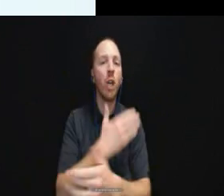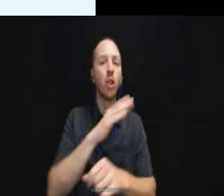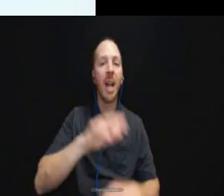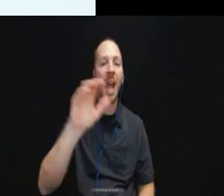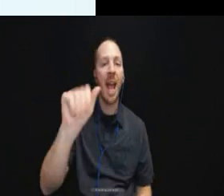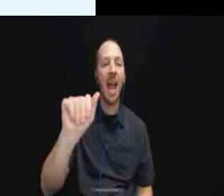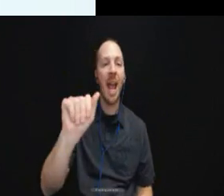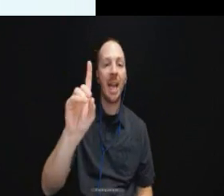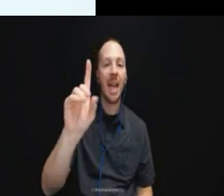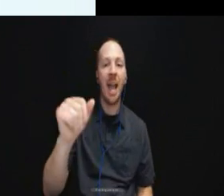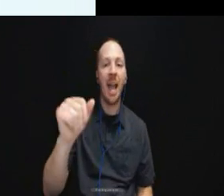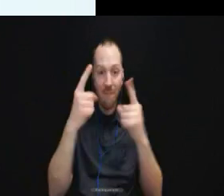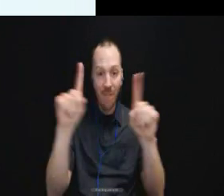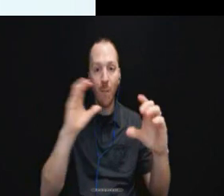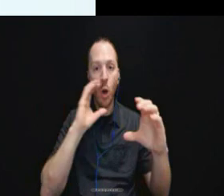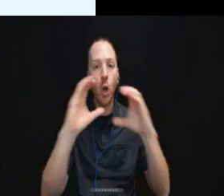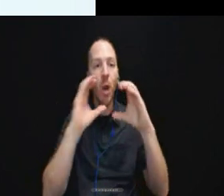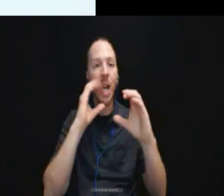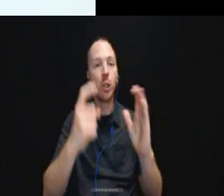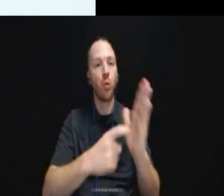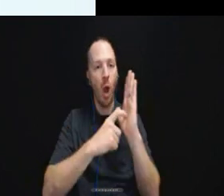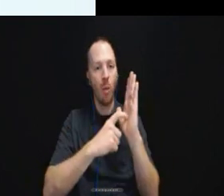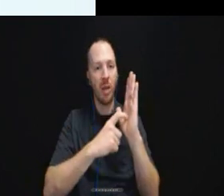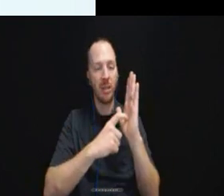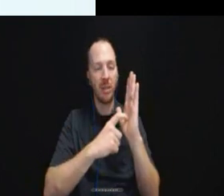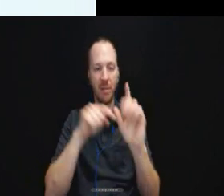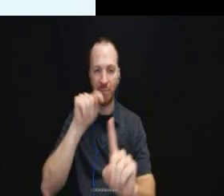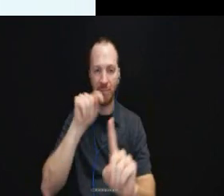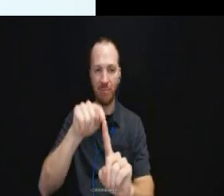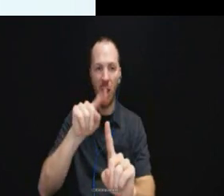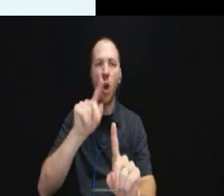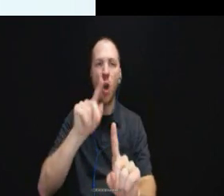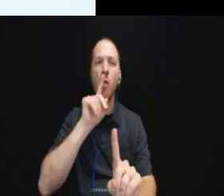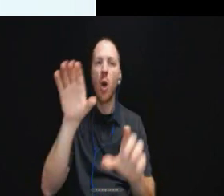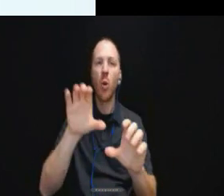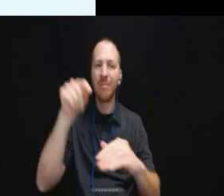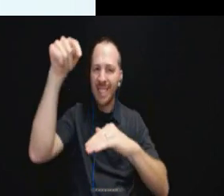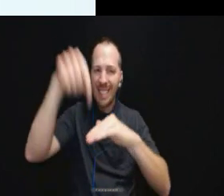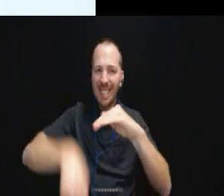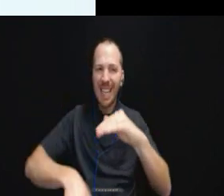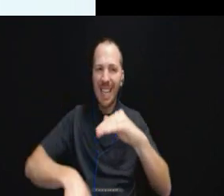Then we are going to do a deep dive in how these effective communication requirements